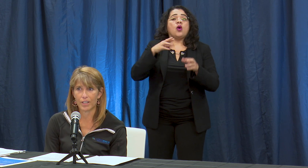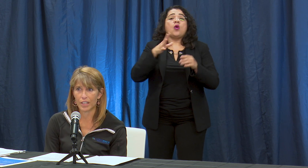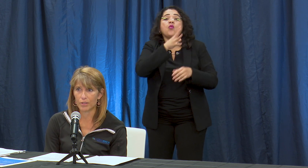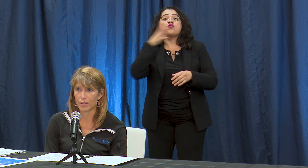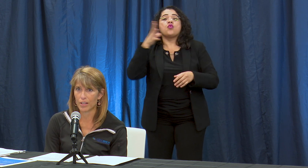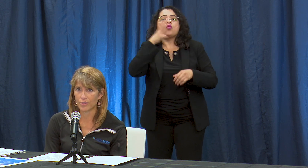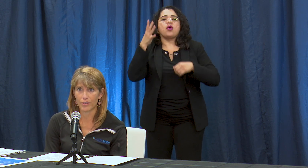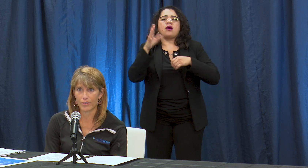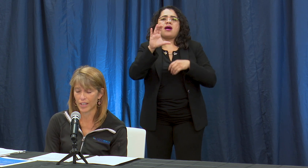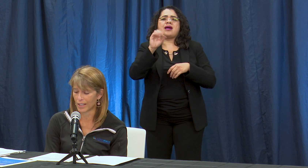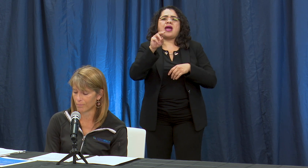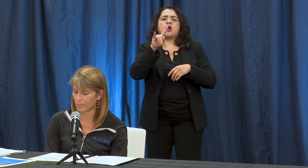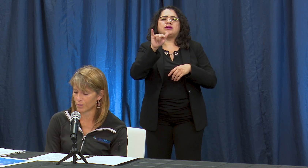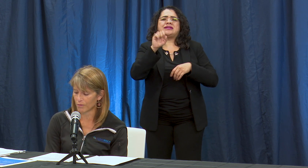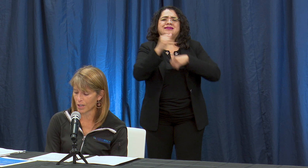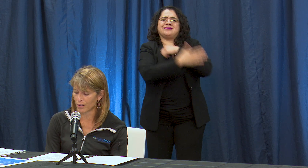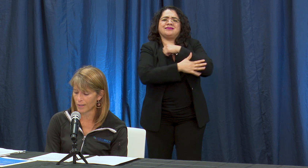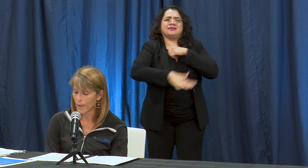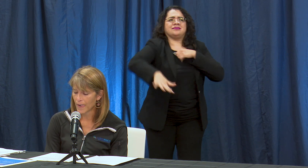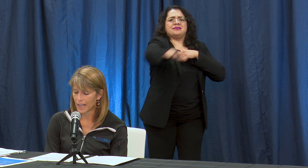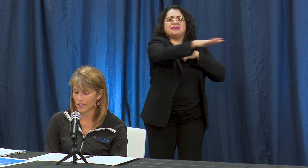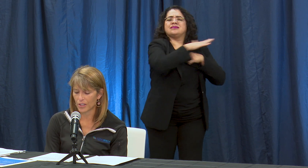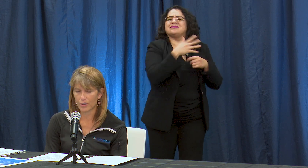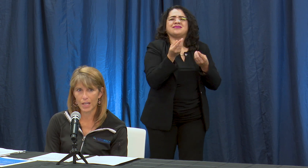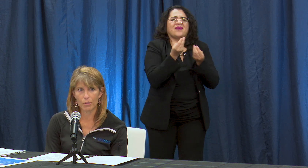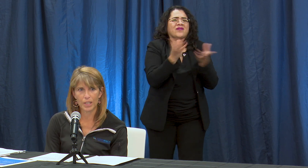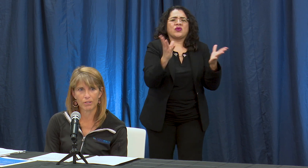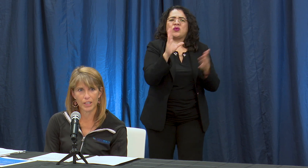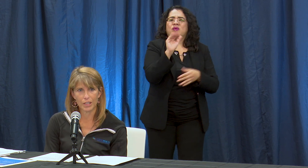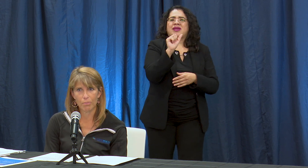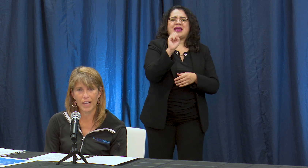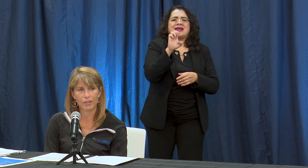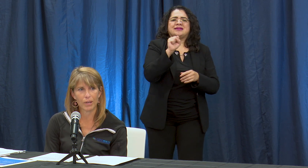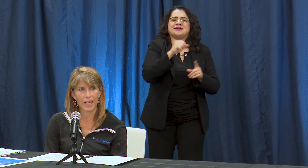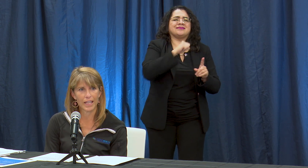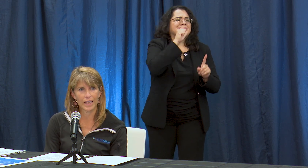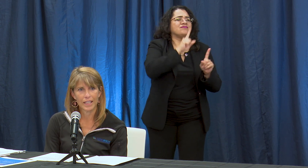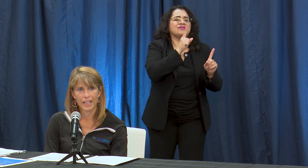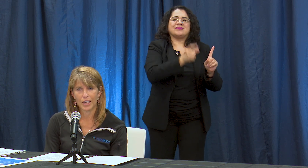very few cases moving forward and so they were being really impacted by you